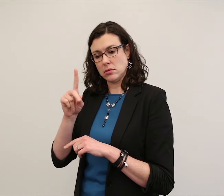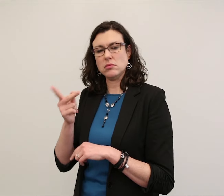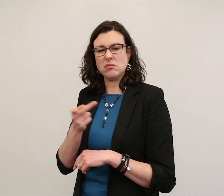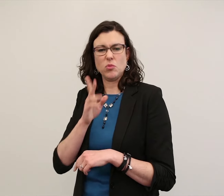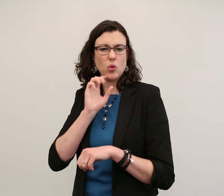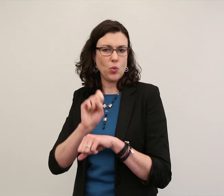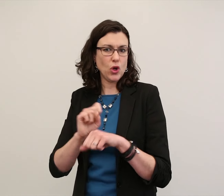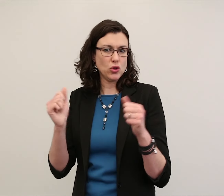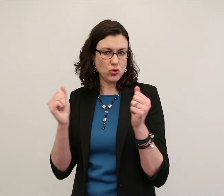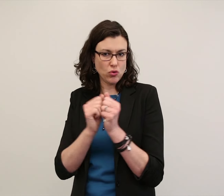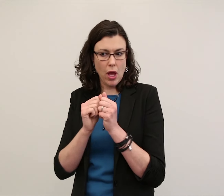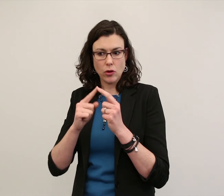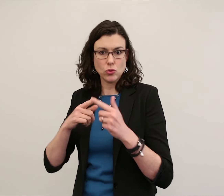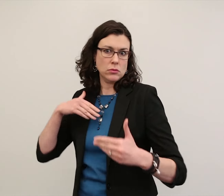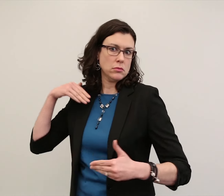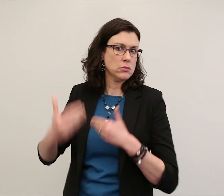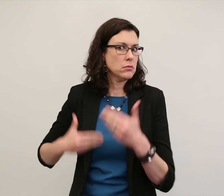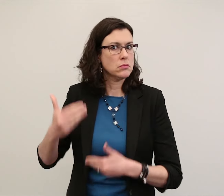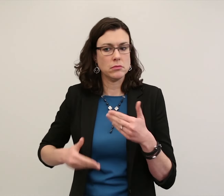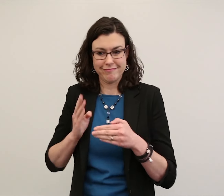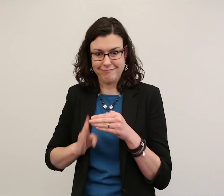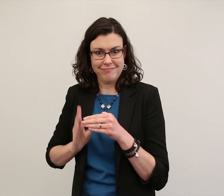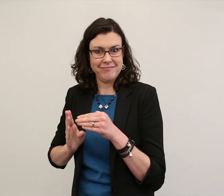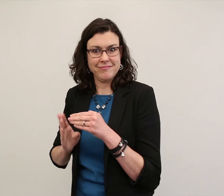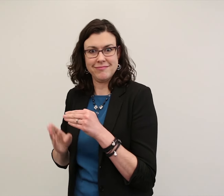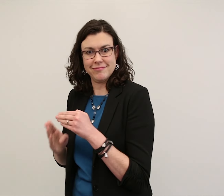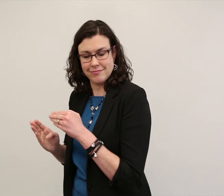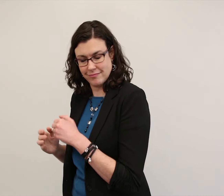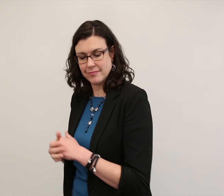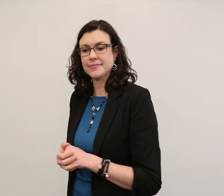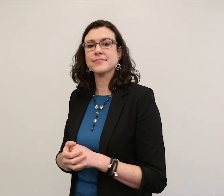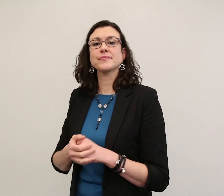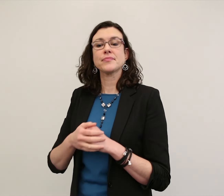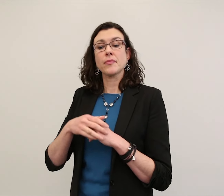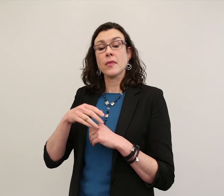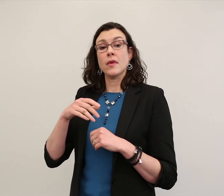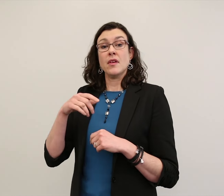They will work together to move forward and wrap up the committee’s work.